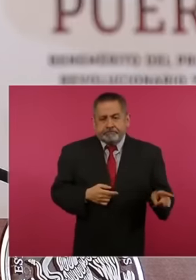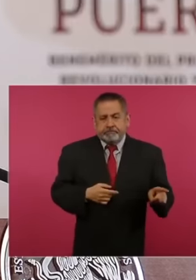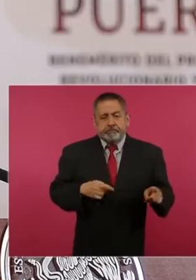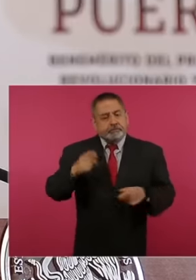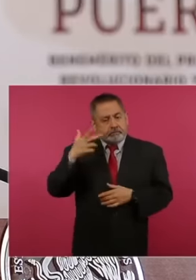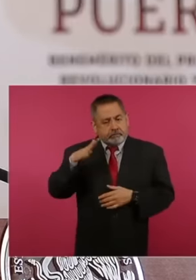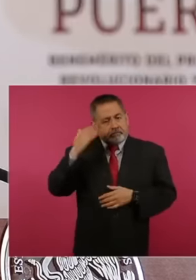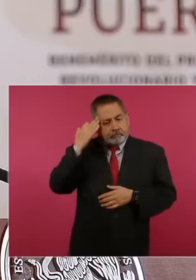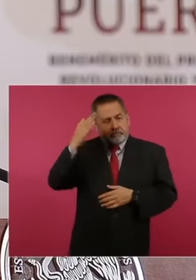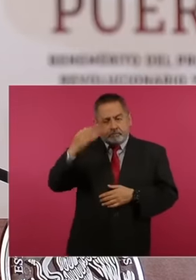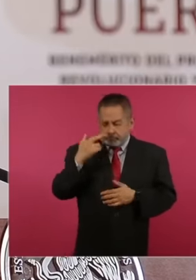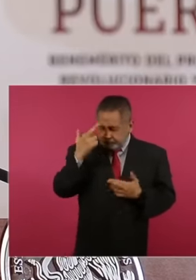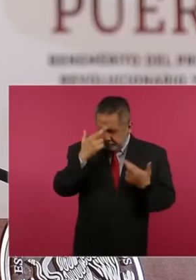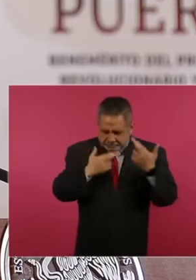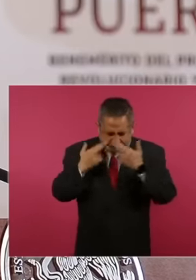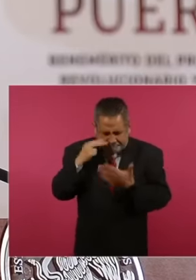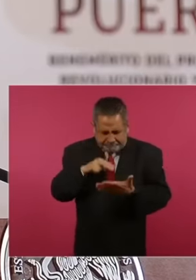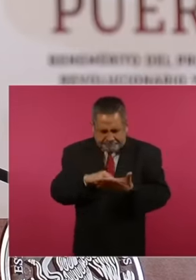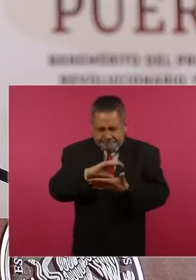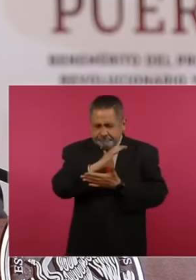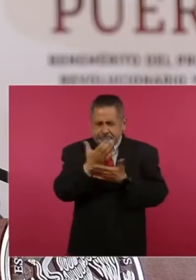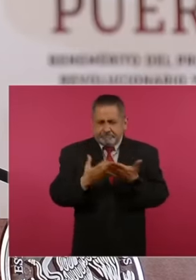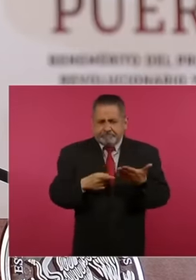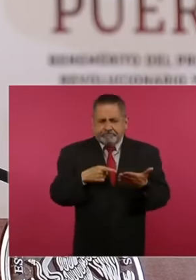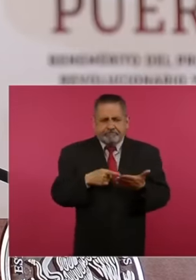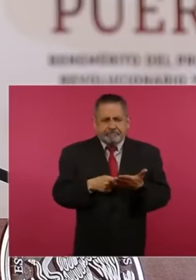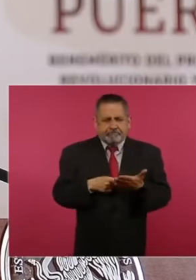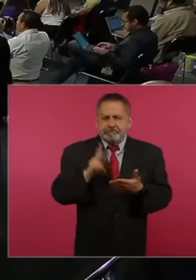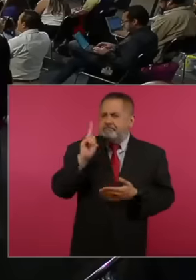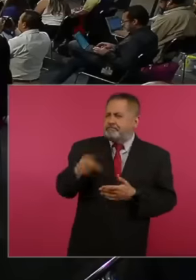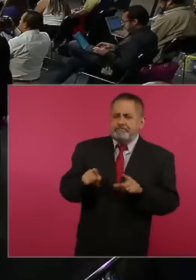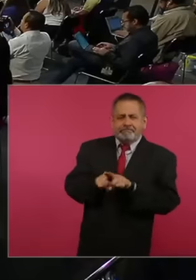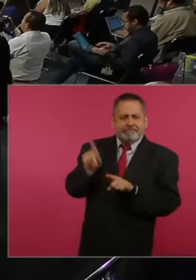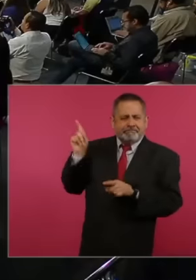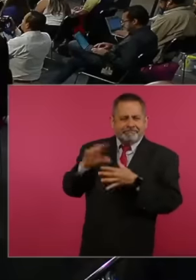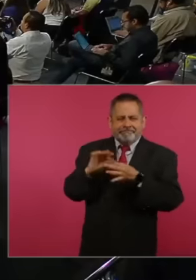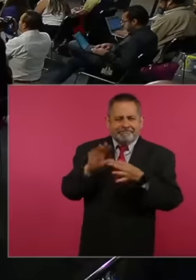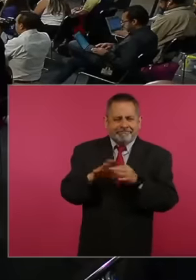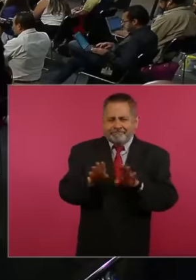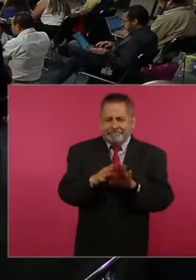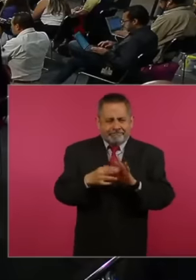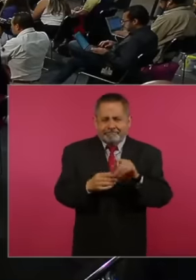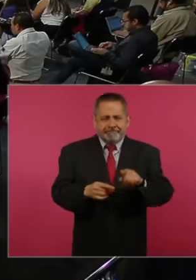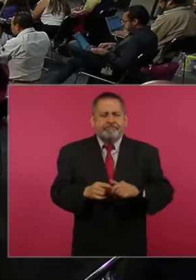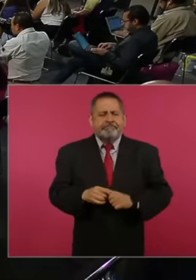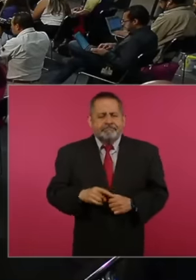I remember that we reviewed that It was similar to those that we described a while ago. I remember well